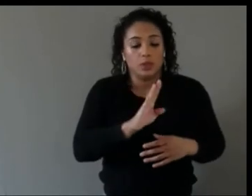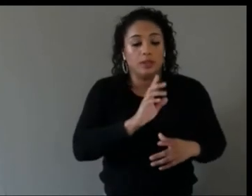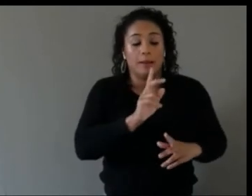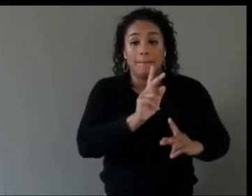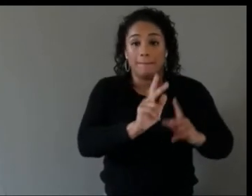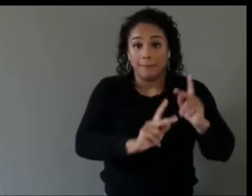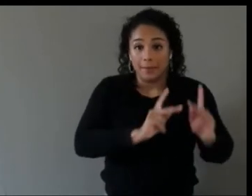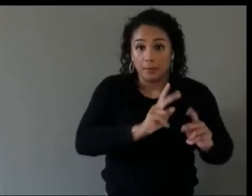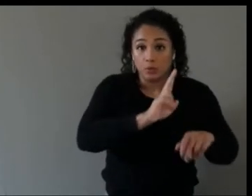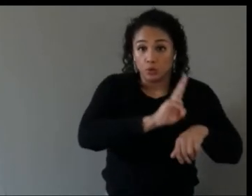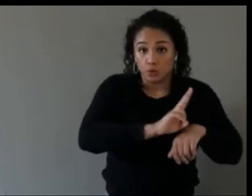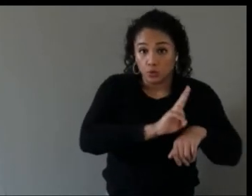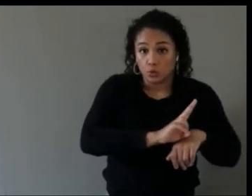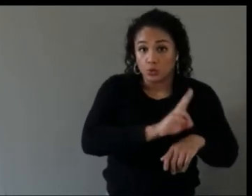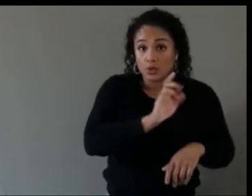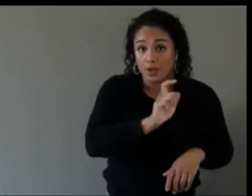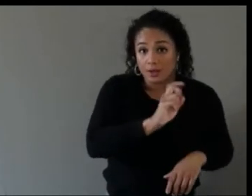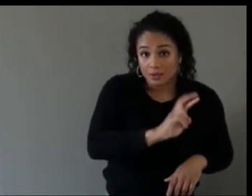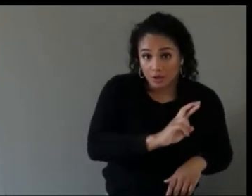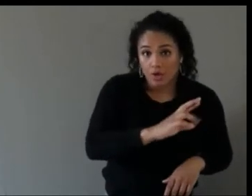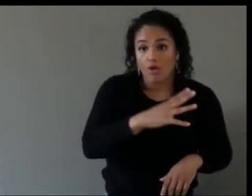so much for the question.